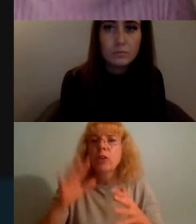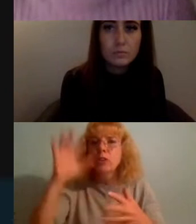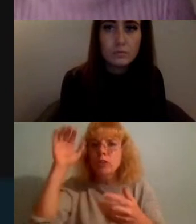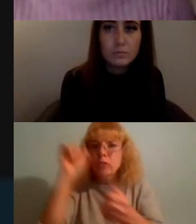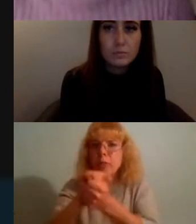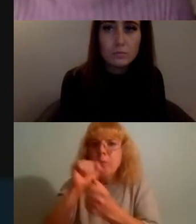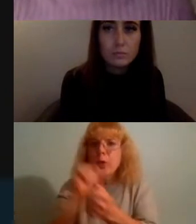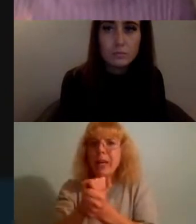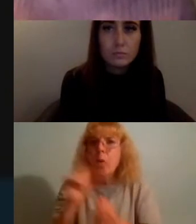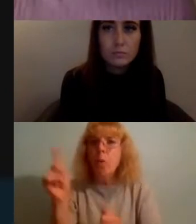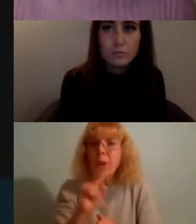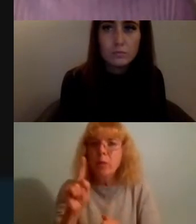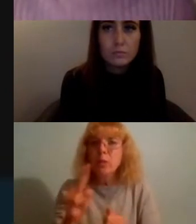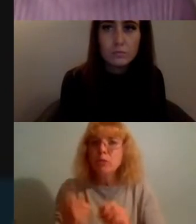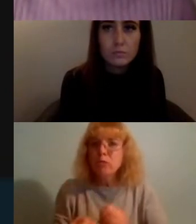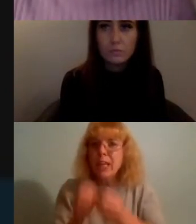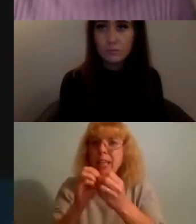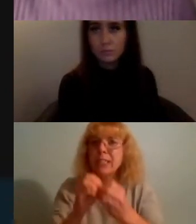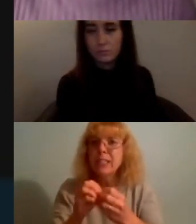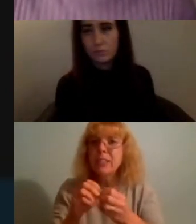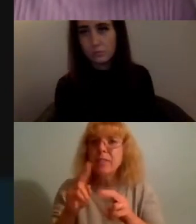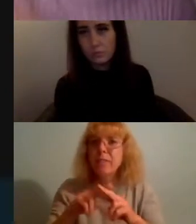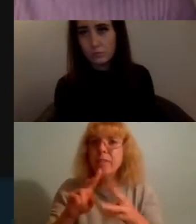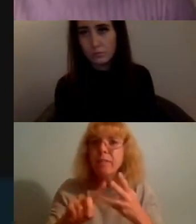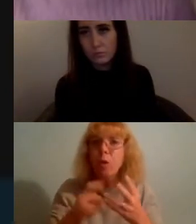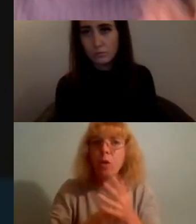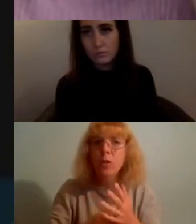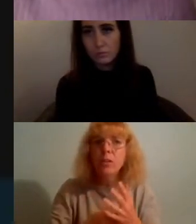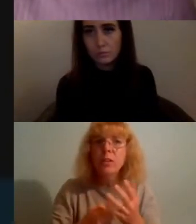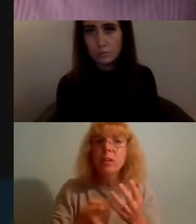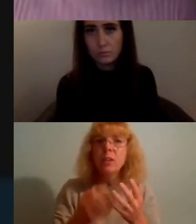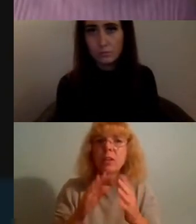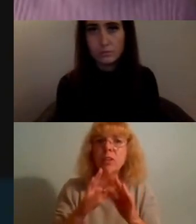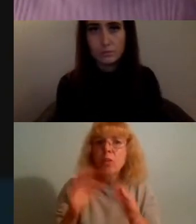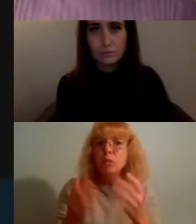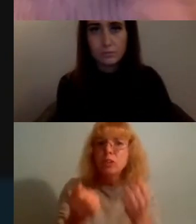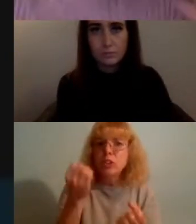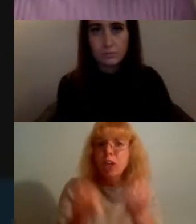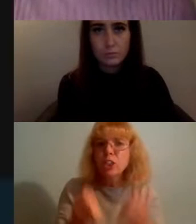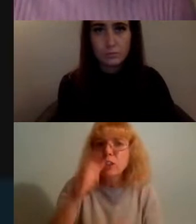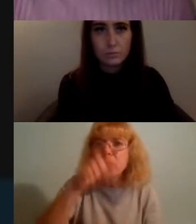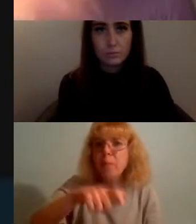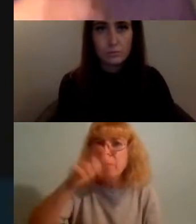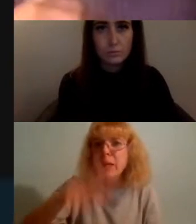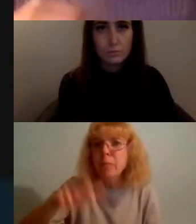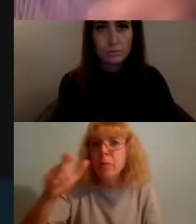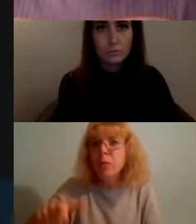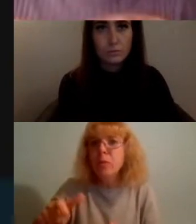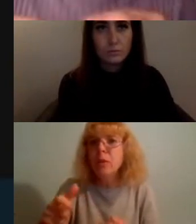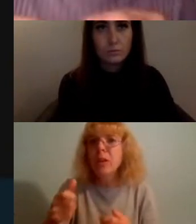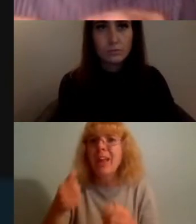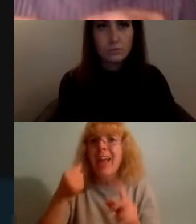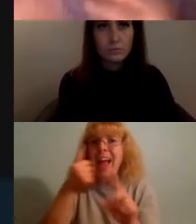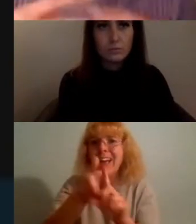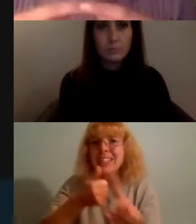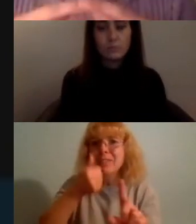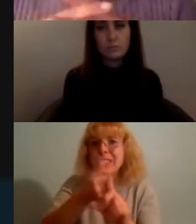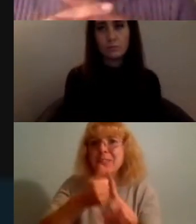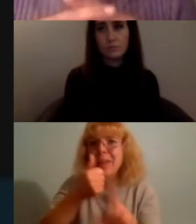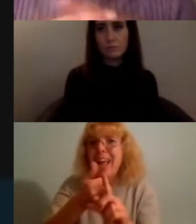for before that you kind of go online to judge people and destroy what you're doing so when you bring activism into play how does that manifest?